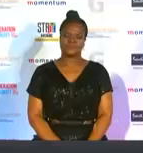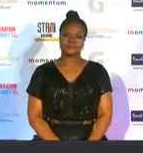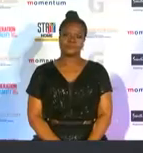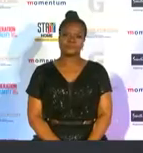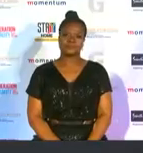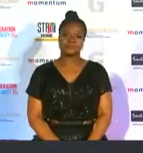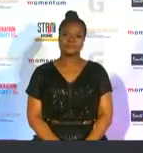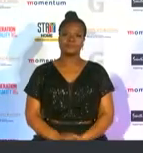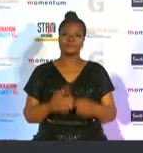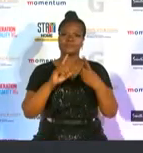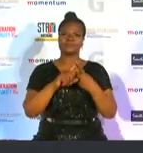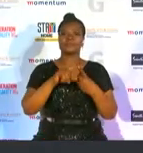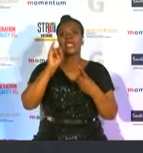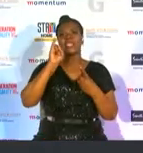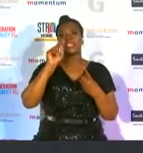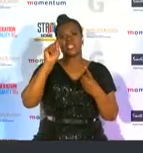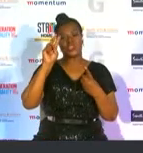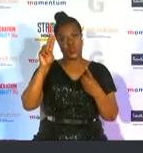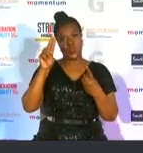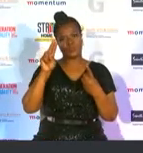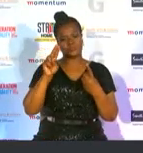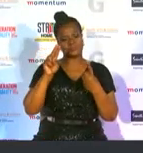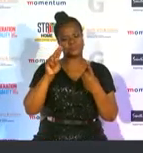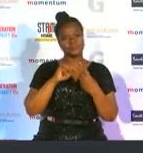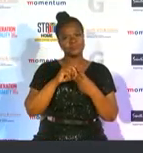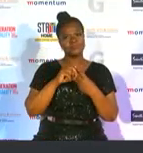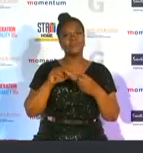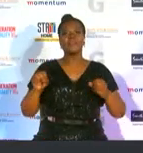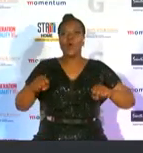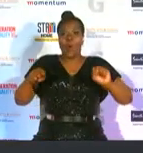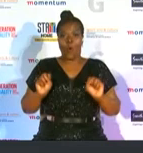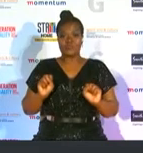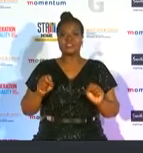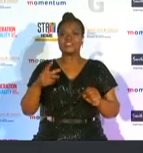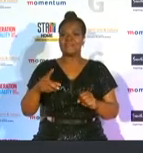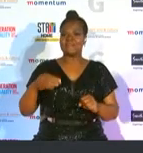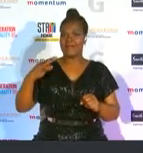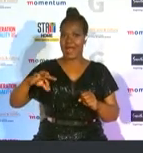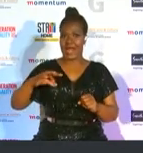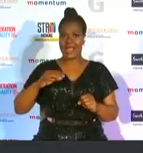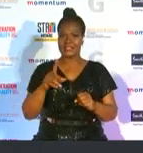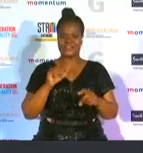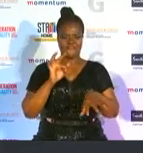it host of feminine first touch panda goes beyond asking tough